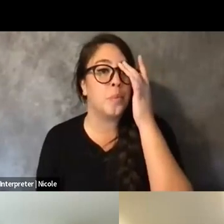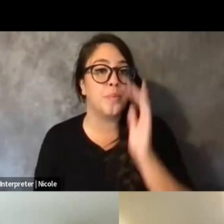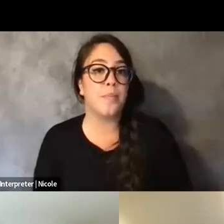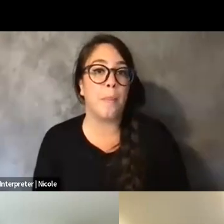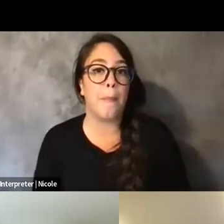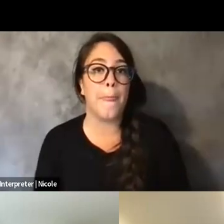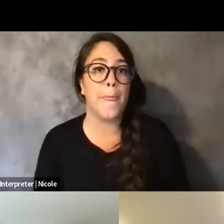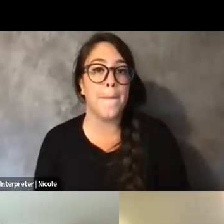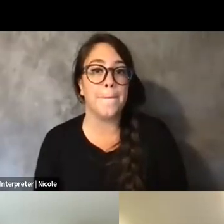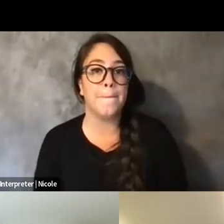I will pass.